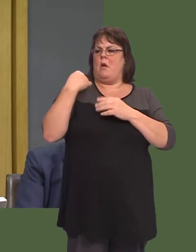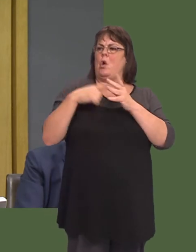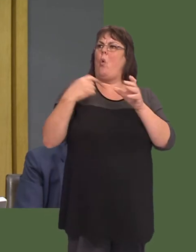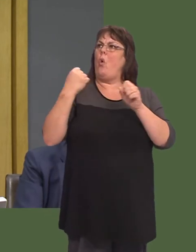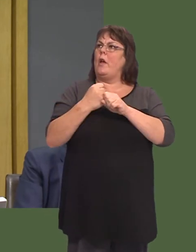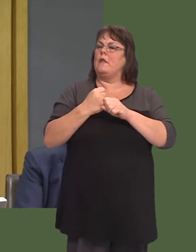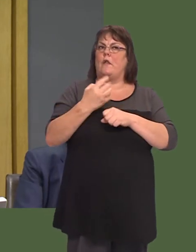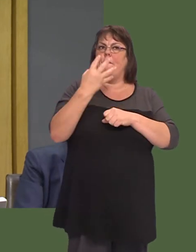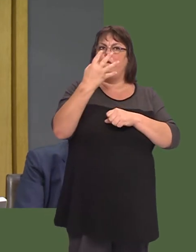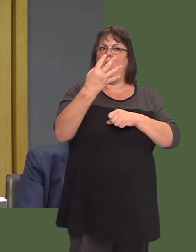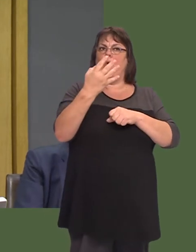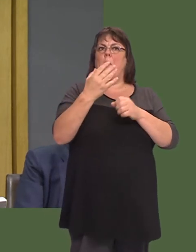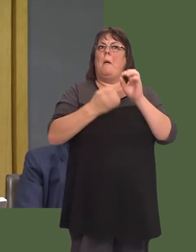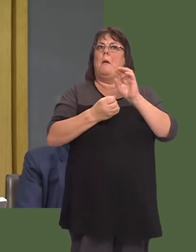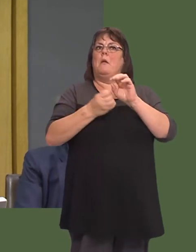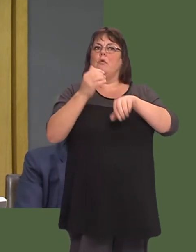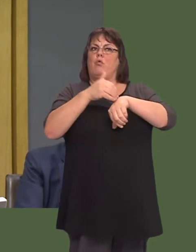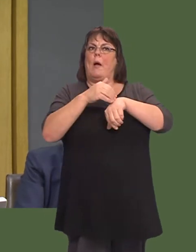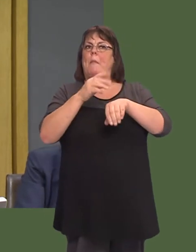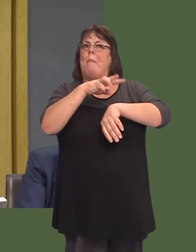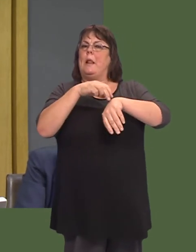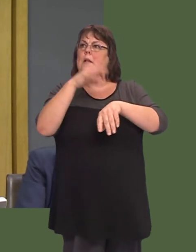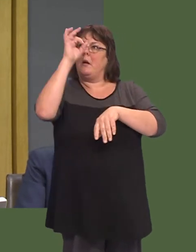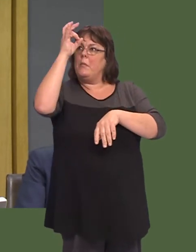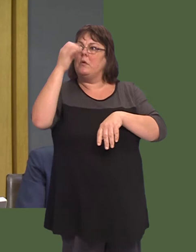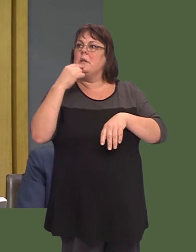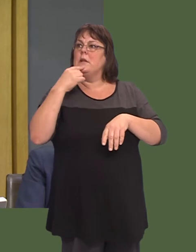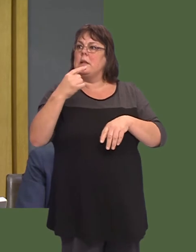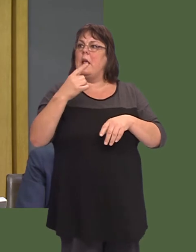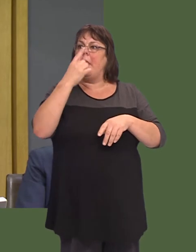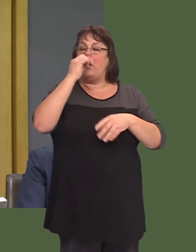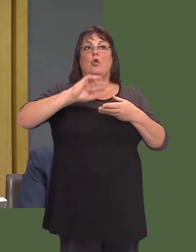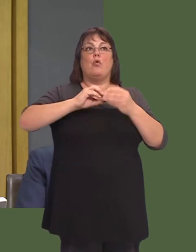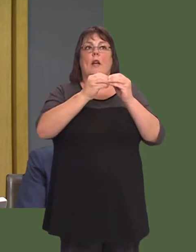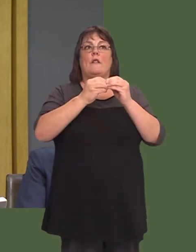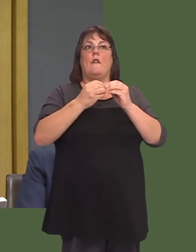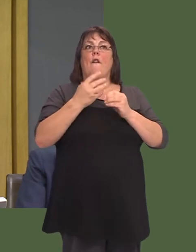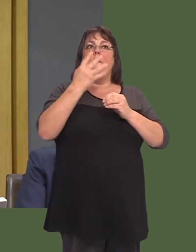and chief constables in Wales that this could result in 45 fewer officers in north Wales